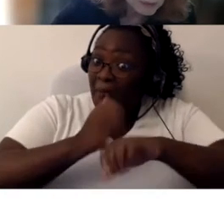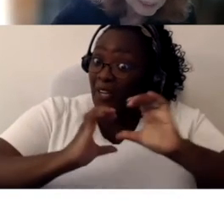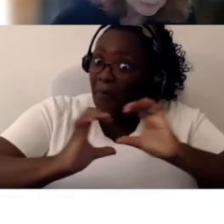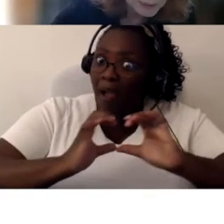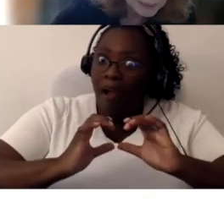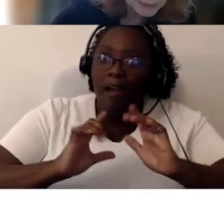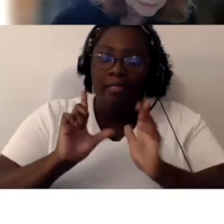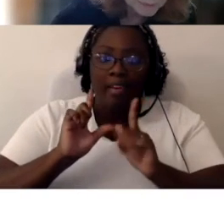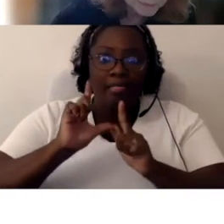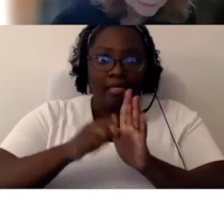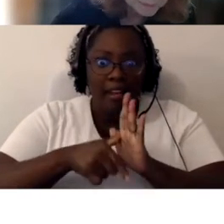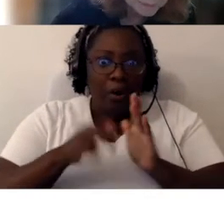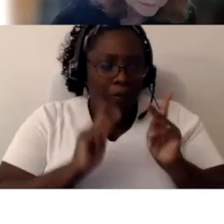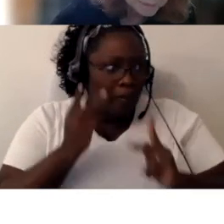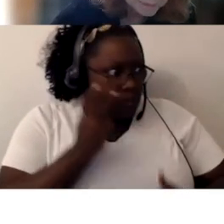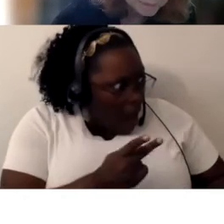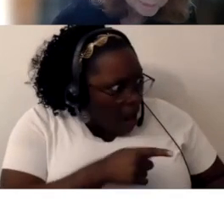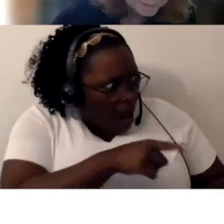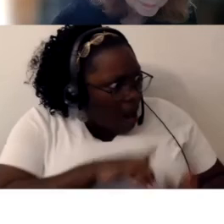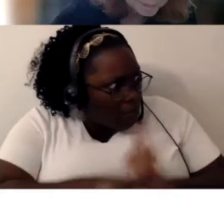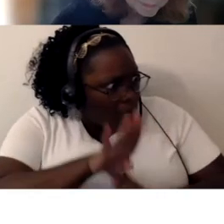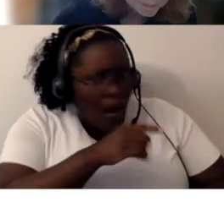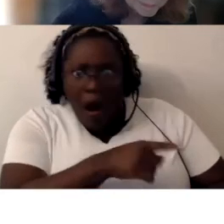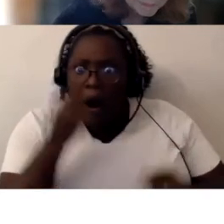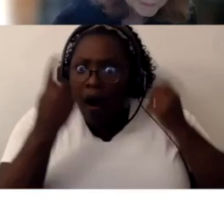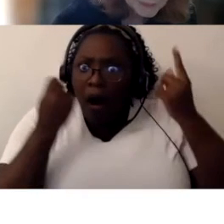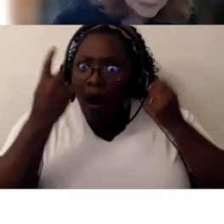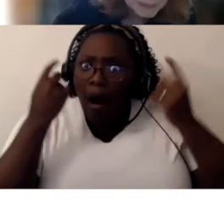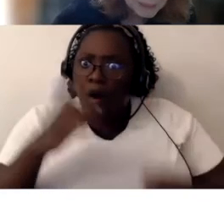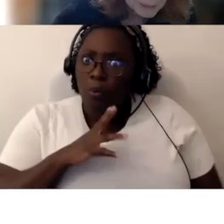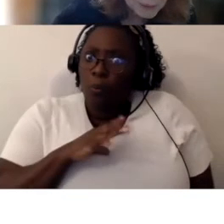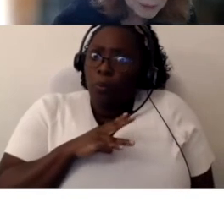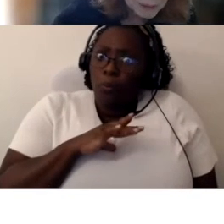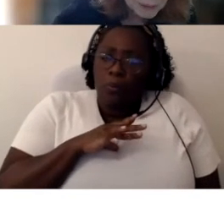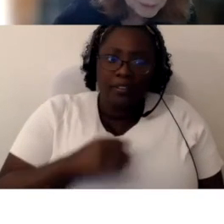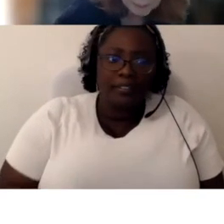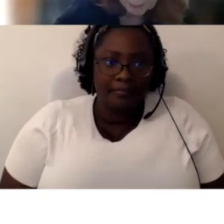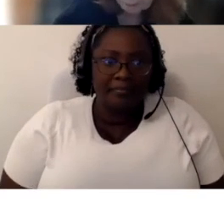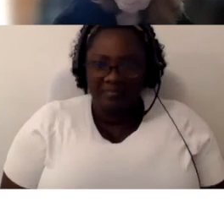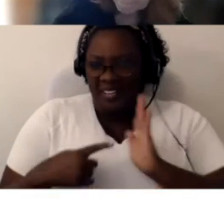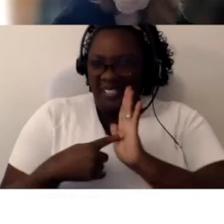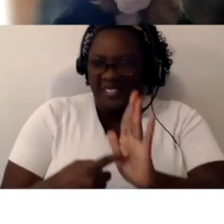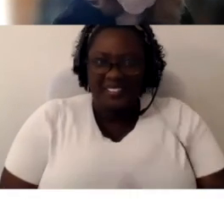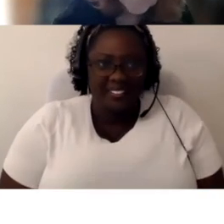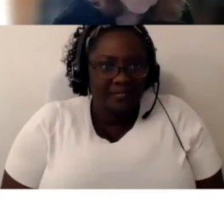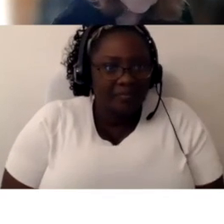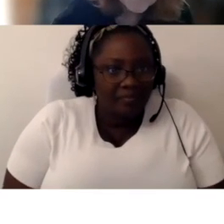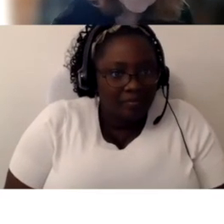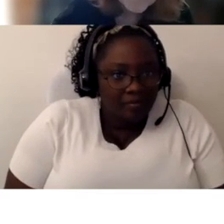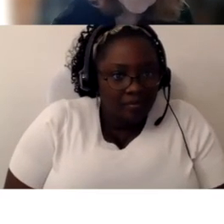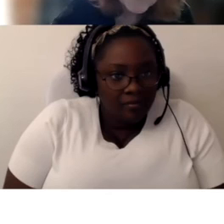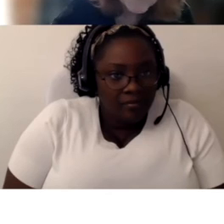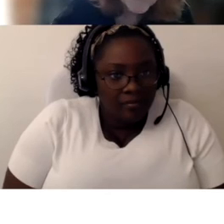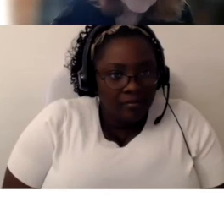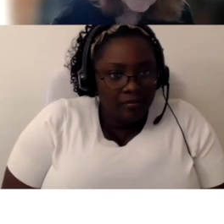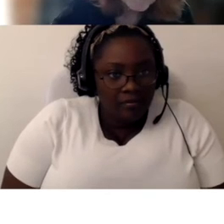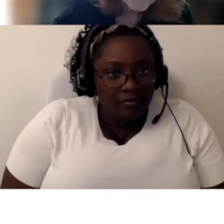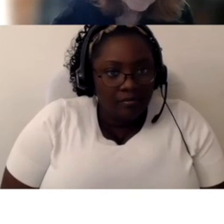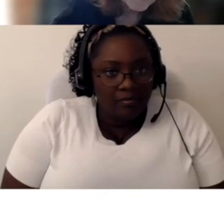so I'll go ahead and play it